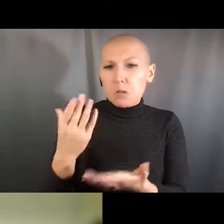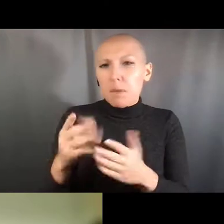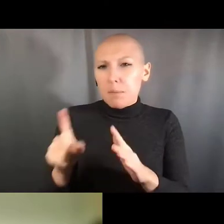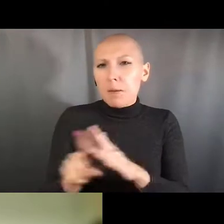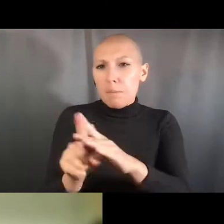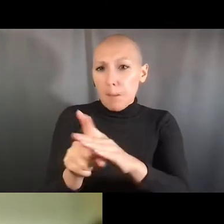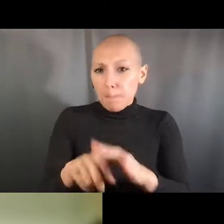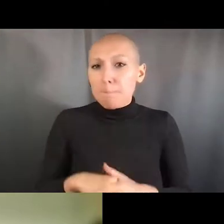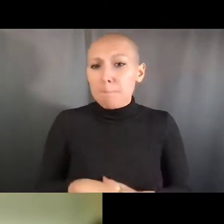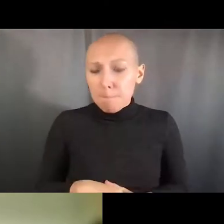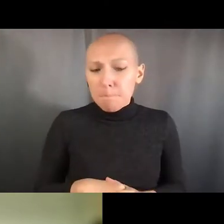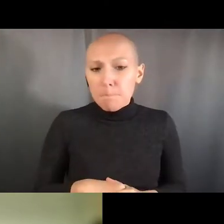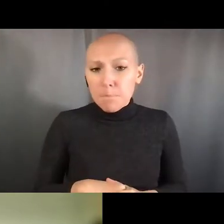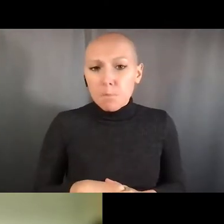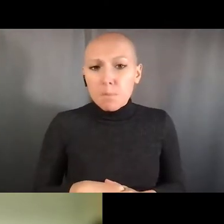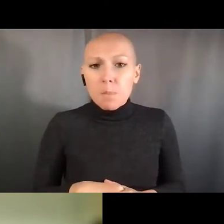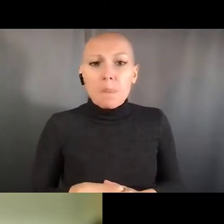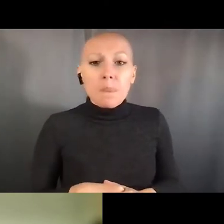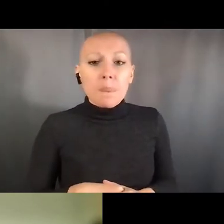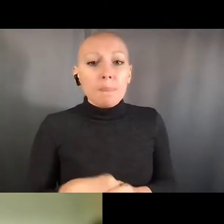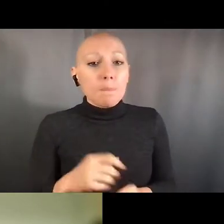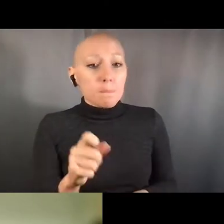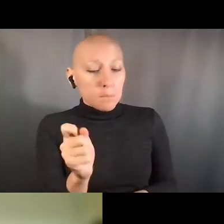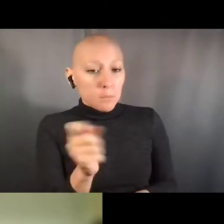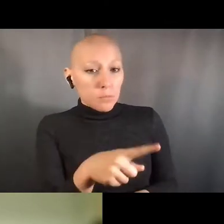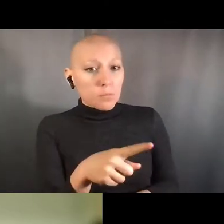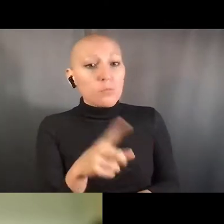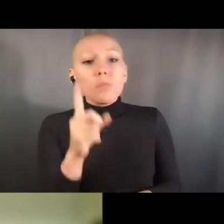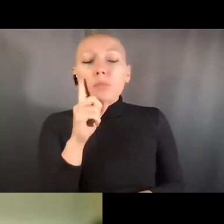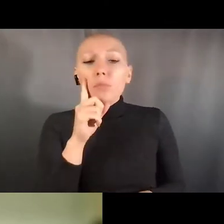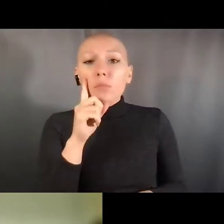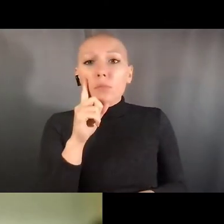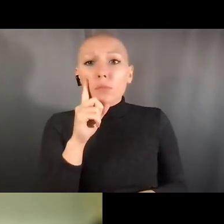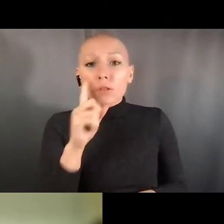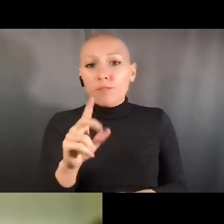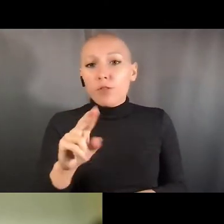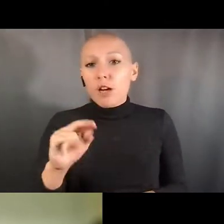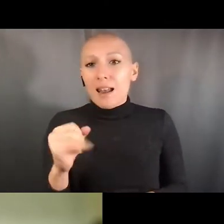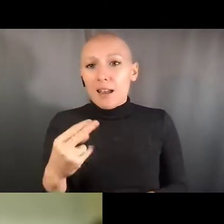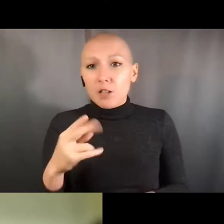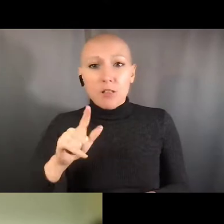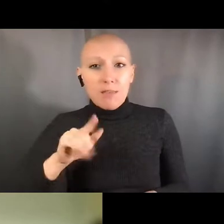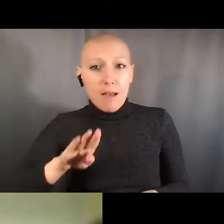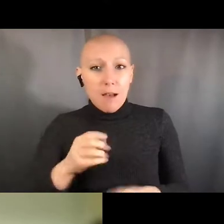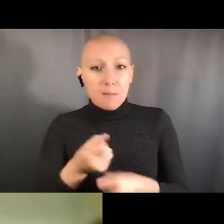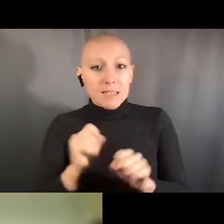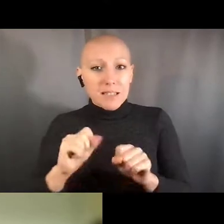or it was written up this way in a paper. But making people really think, again,